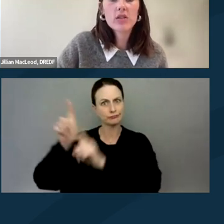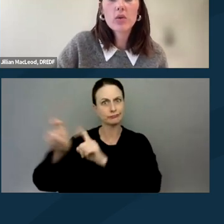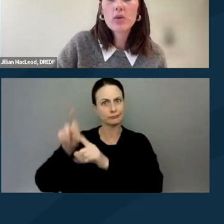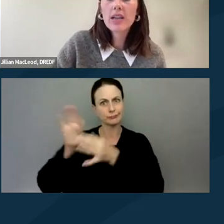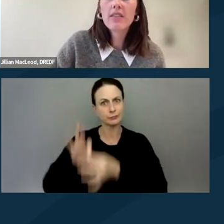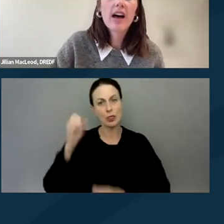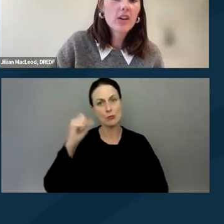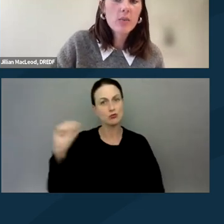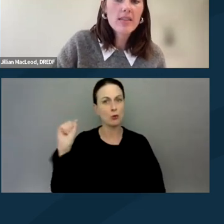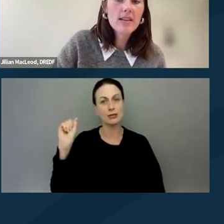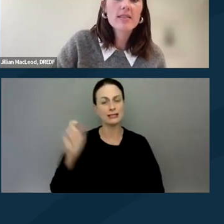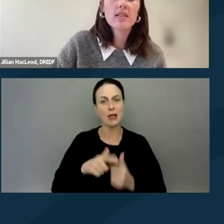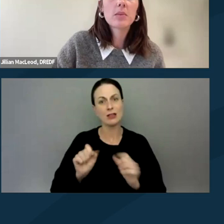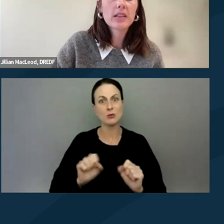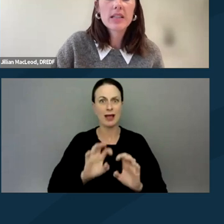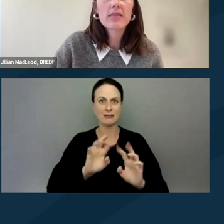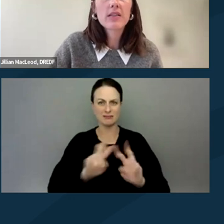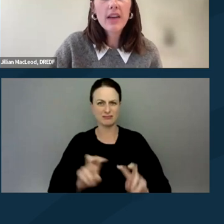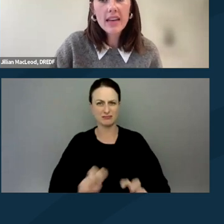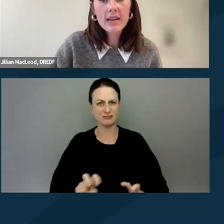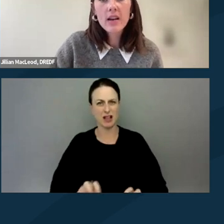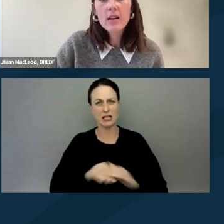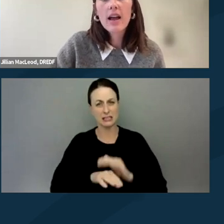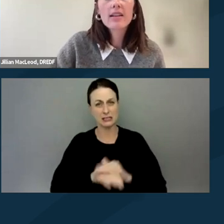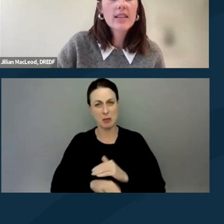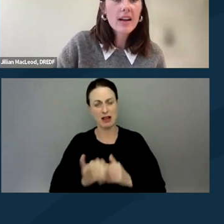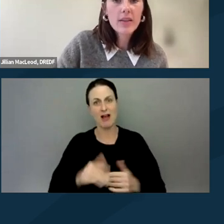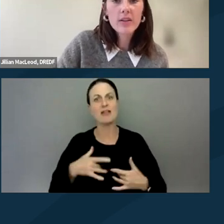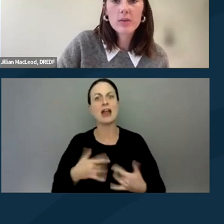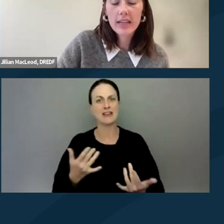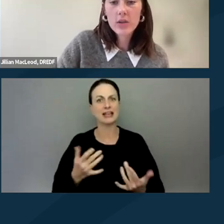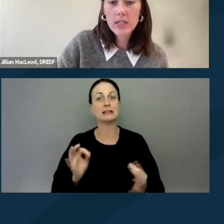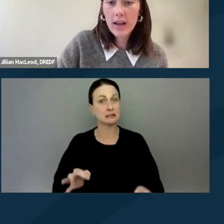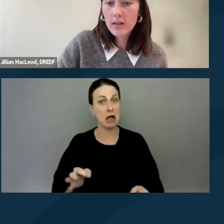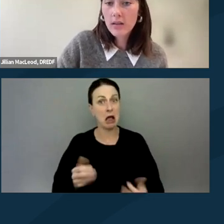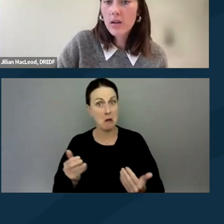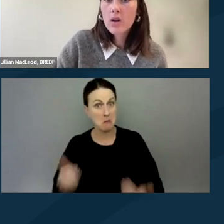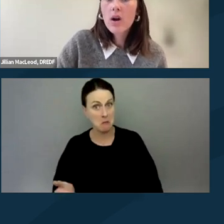so you can evaluate the accessibility of the event and decide whether you'd like to attend.